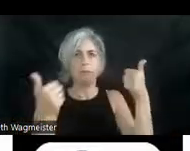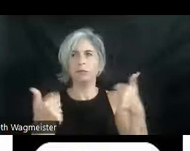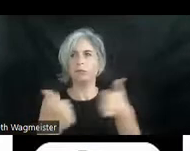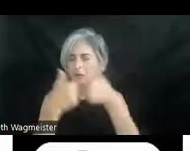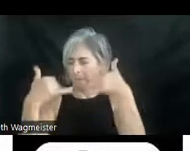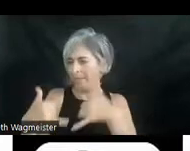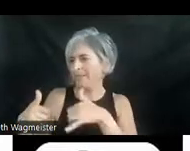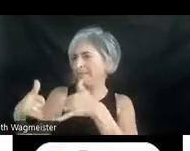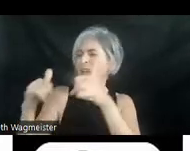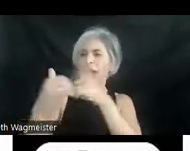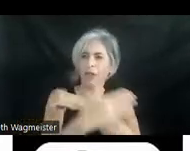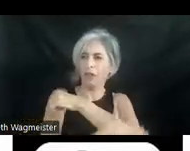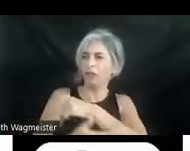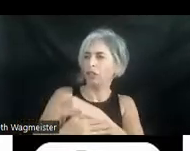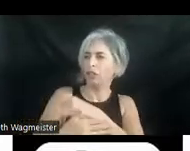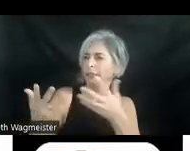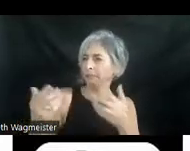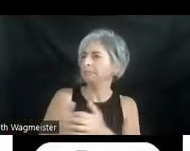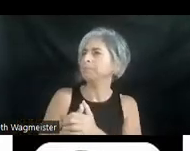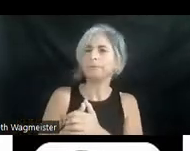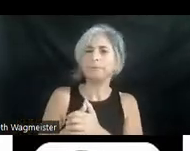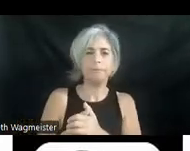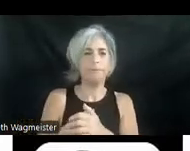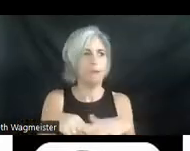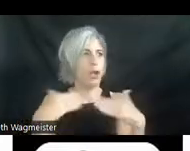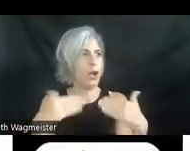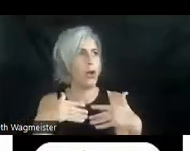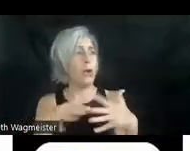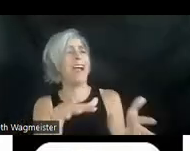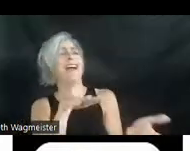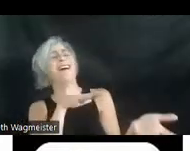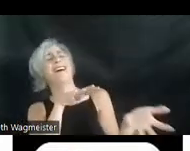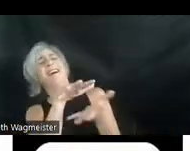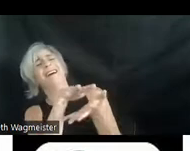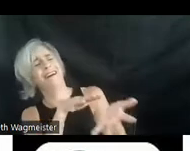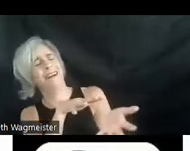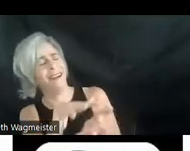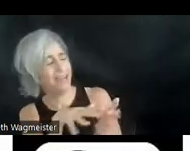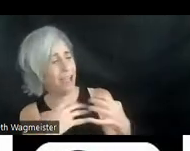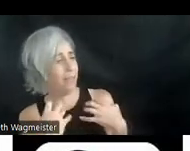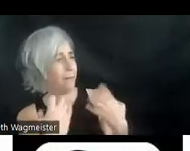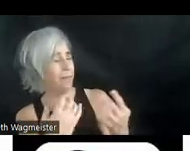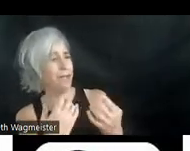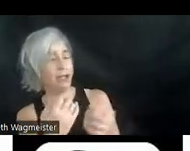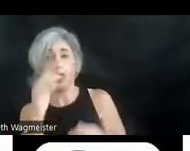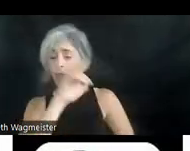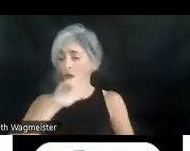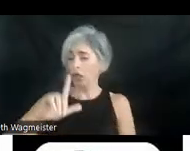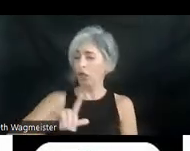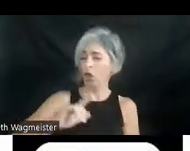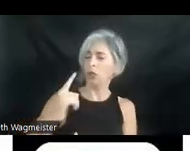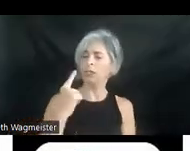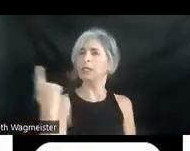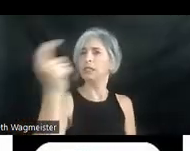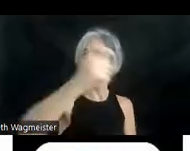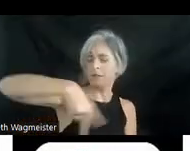The Lords spin their ladies. Lift and toss